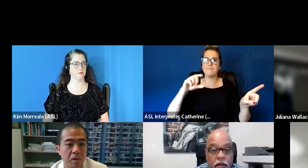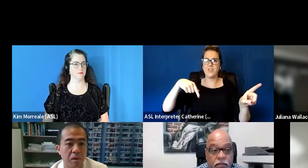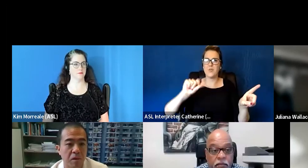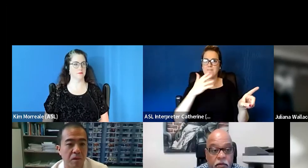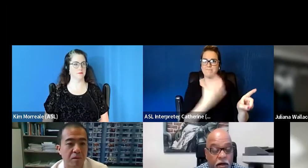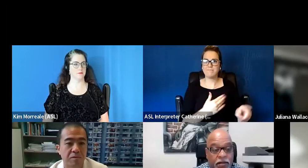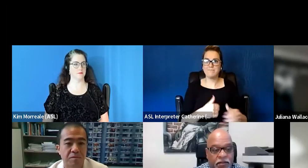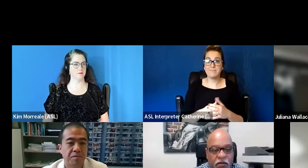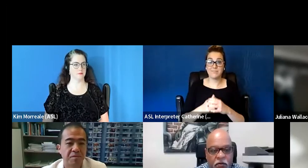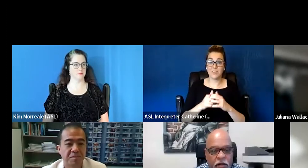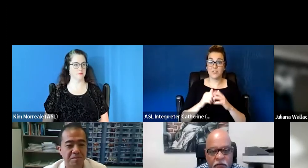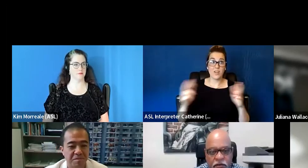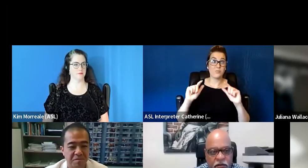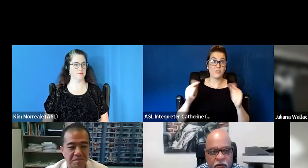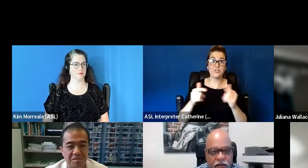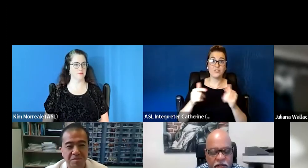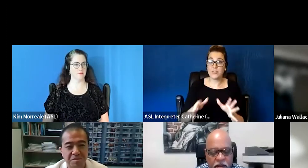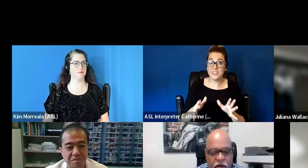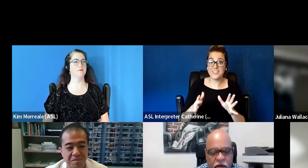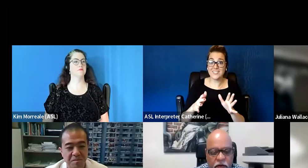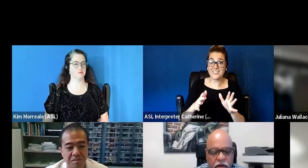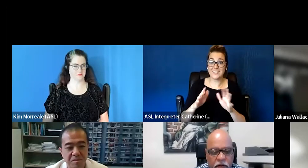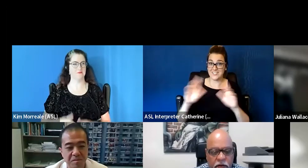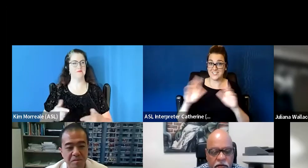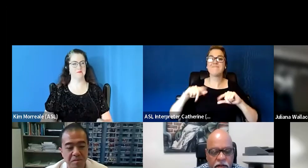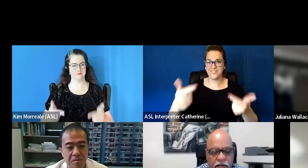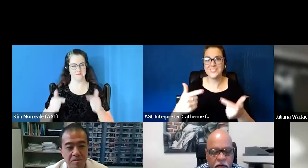No, so I would certainly agree with all of those things.